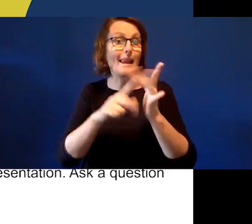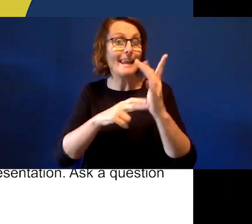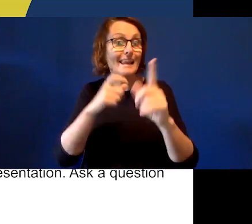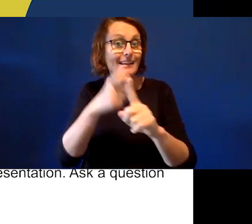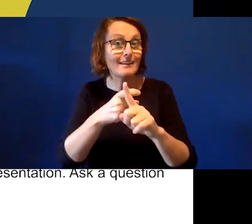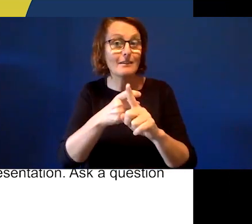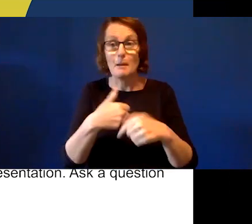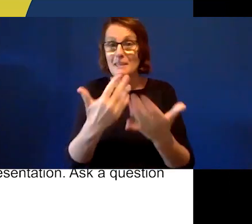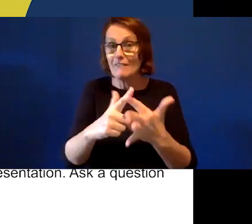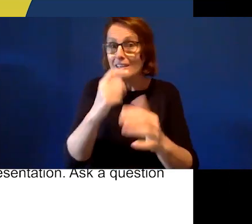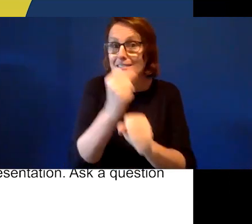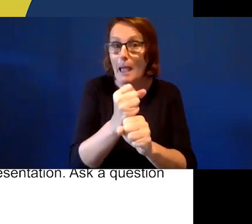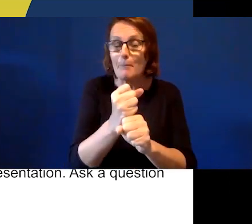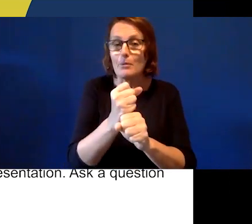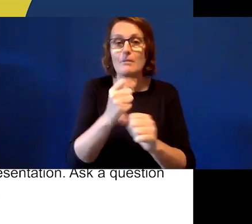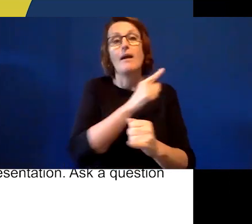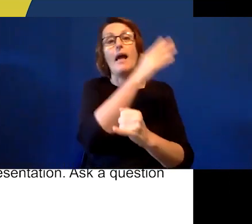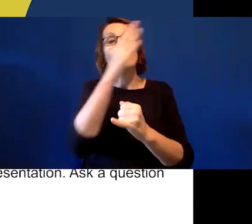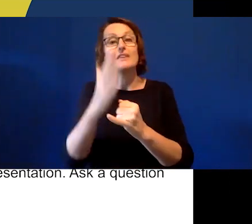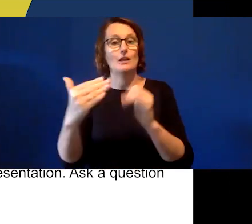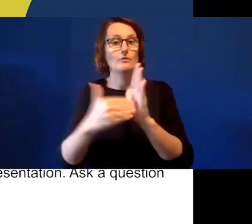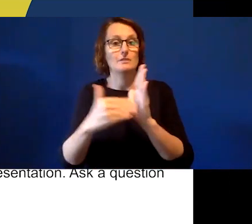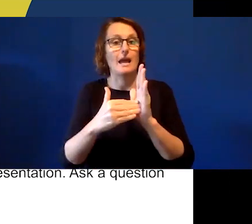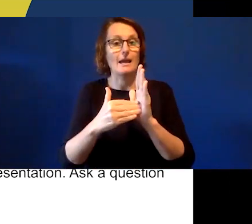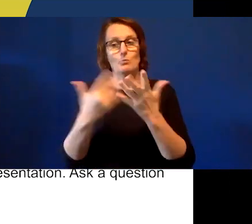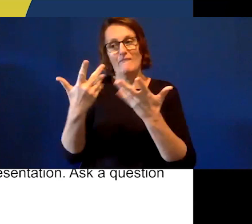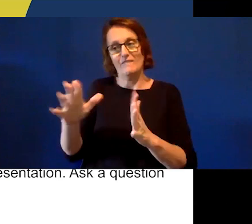At the end of today's session, with Christy, we want to hear from you.